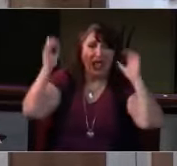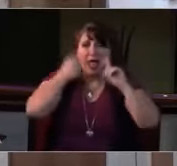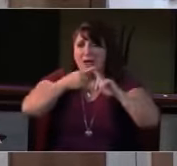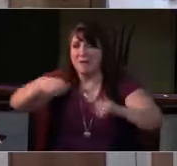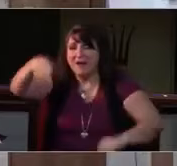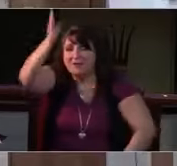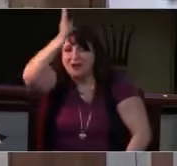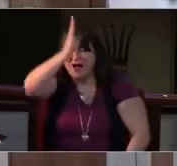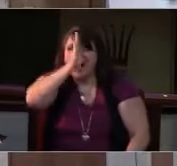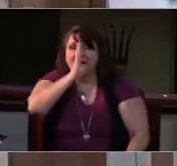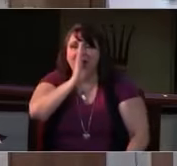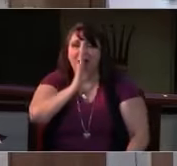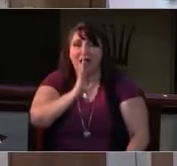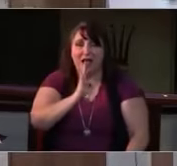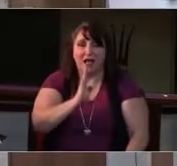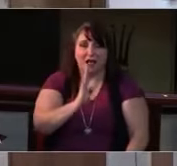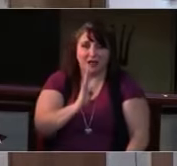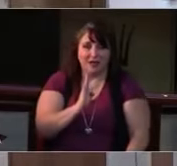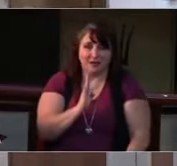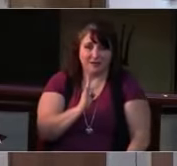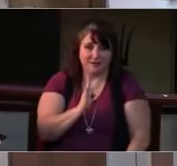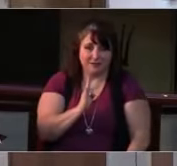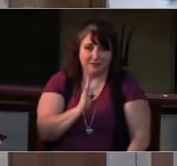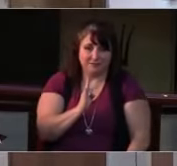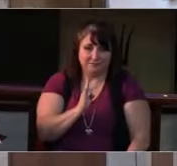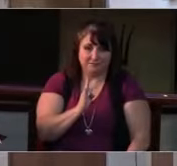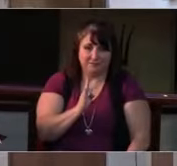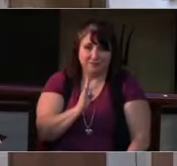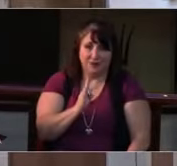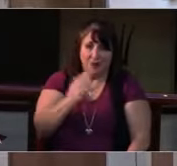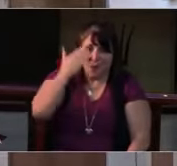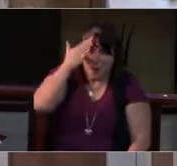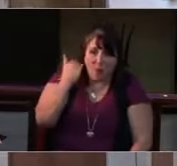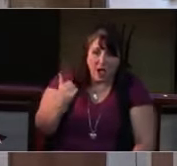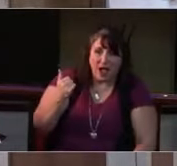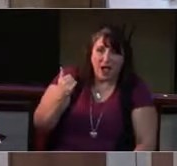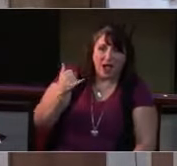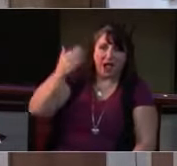the precious Lamb of God,